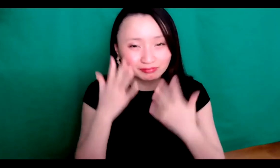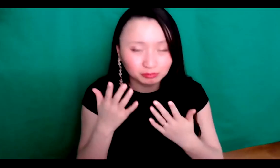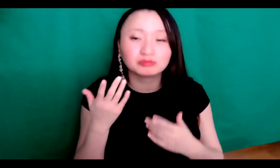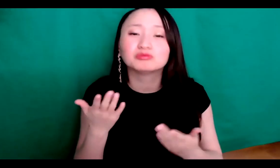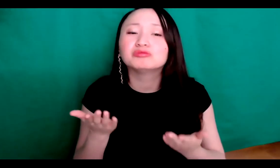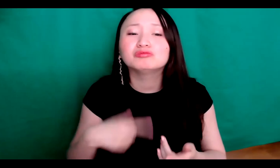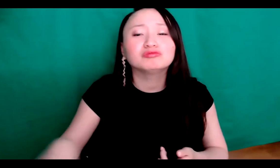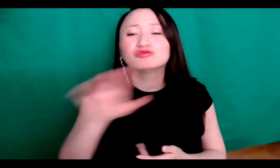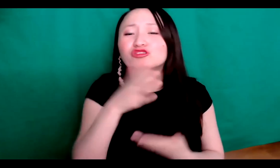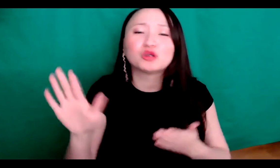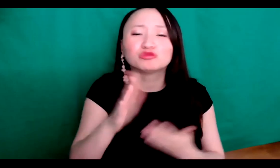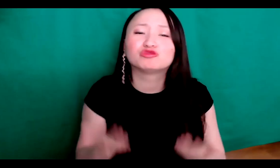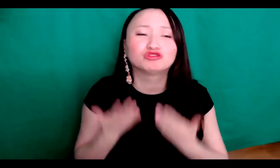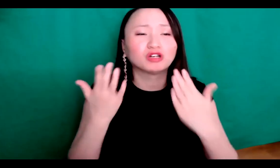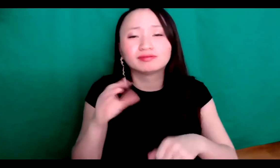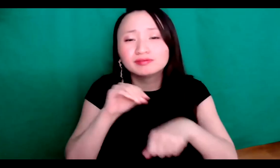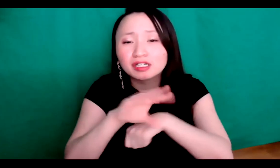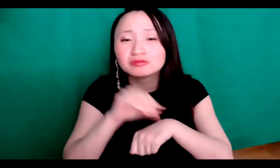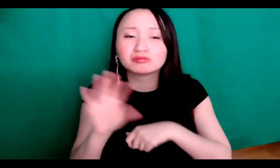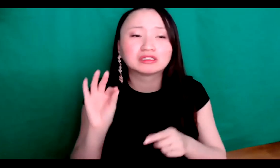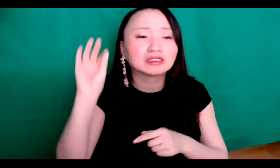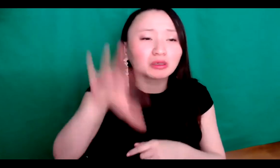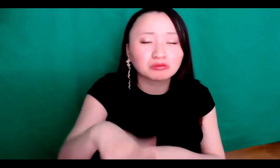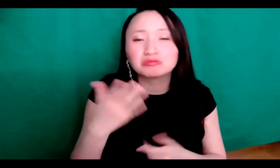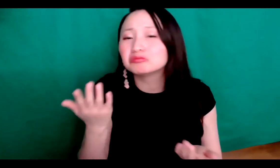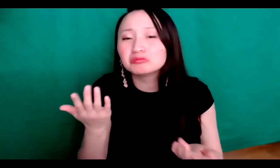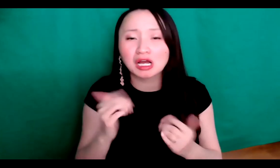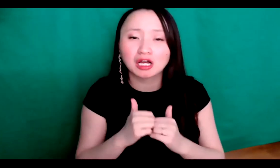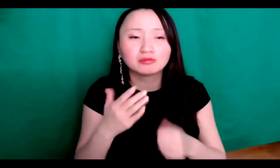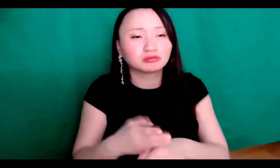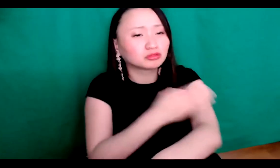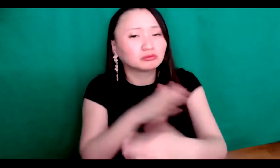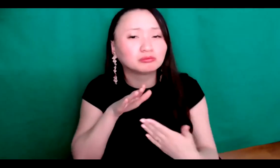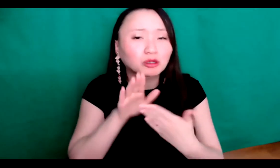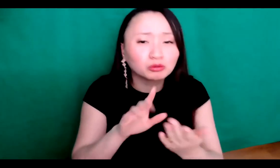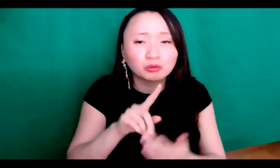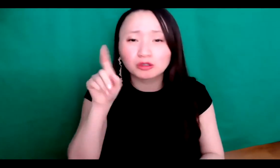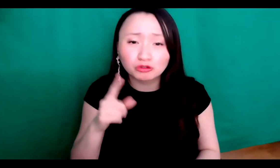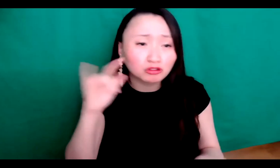I mean just thank you for sharing your experiences but what are some of your suggestions or tips